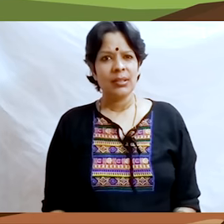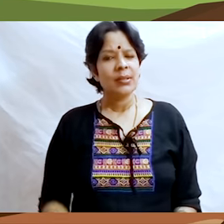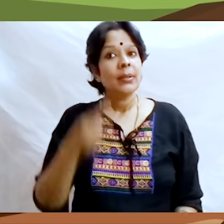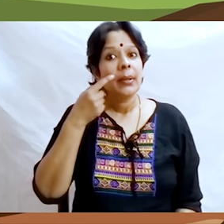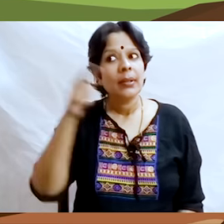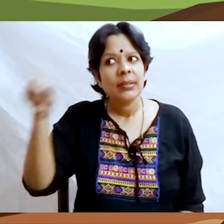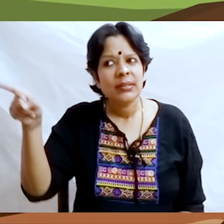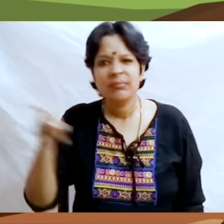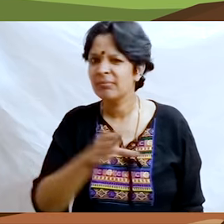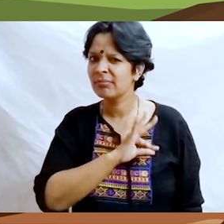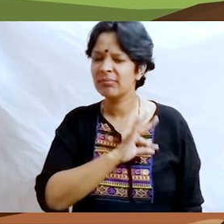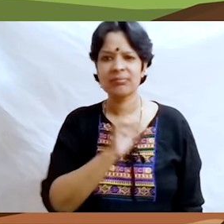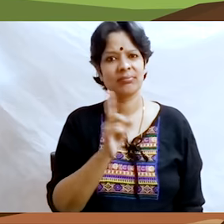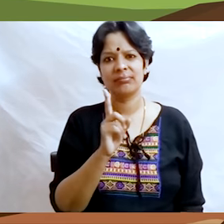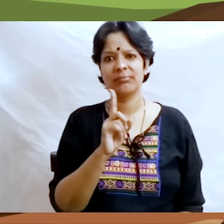He was not getting Rich fast enough